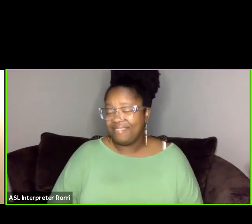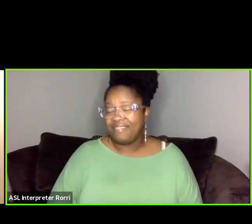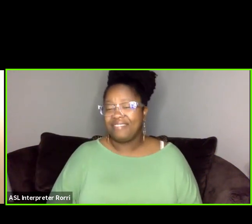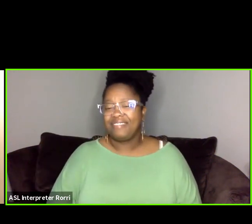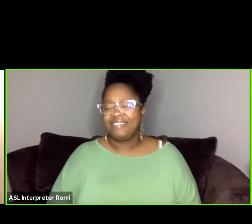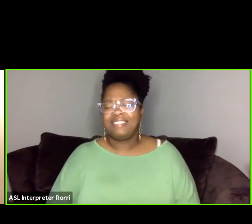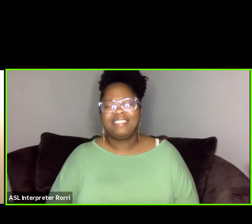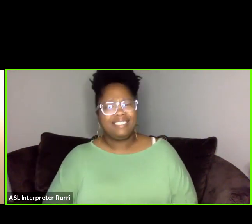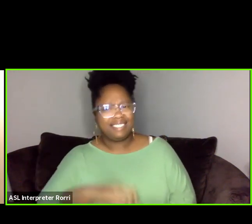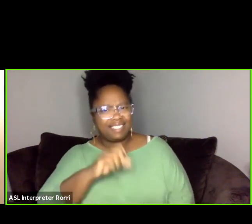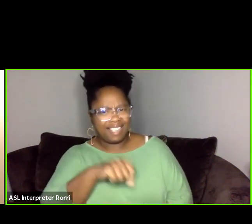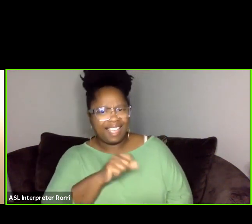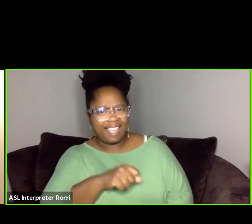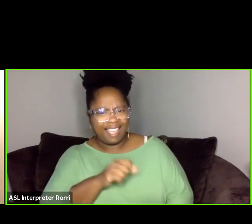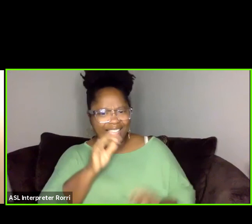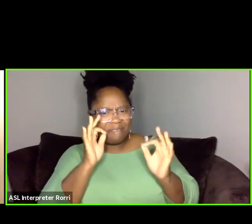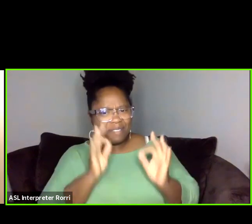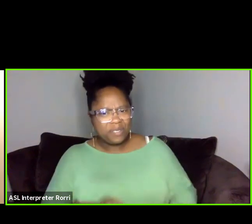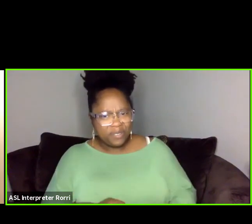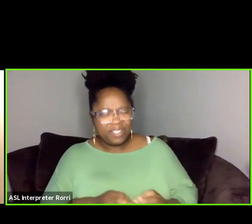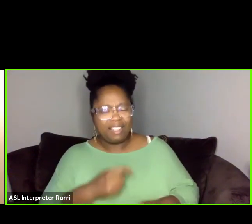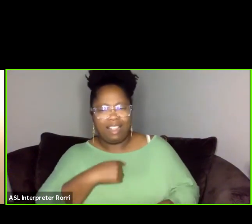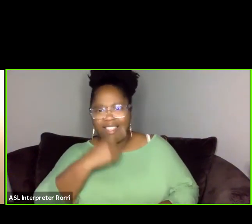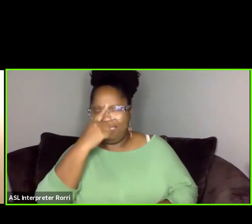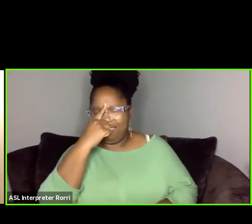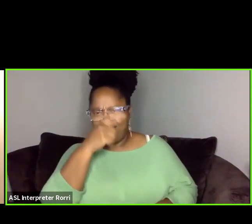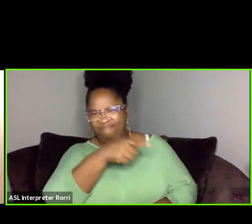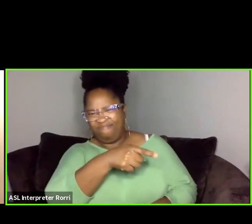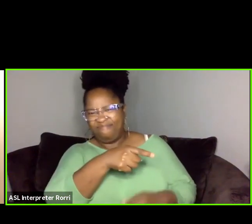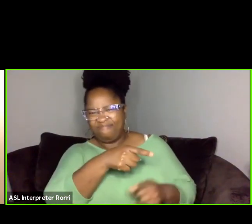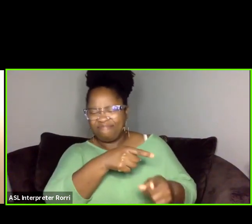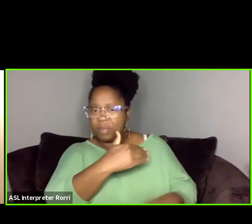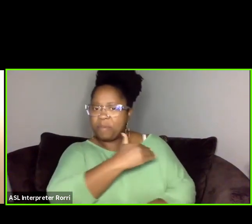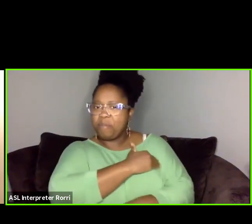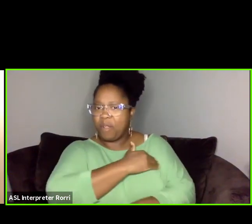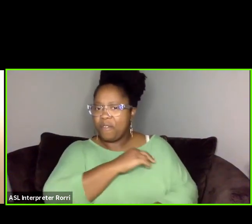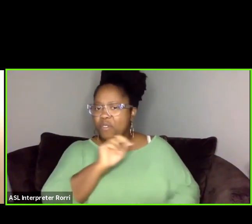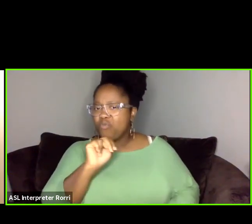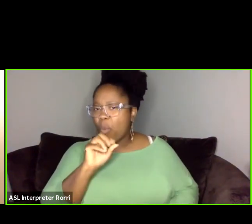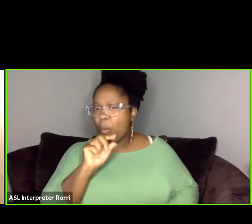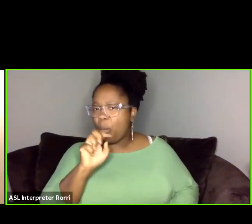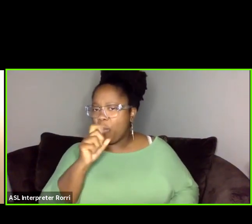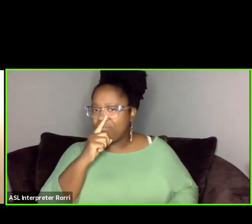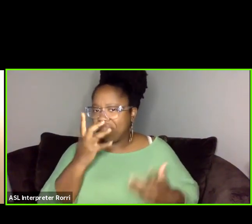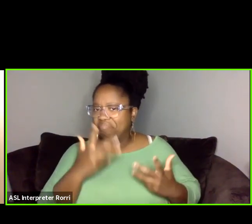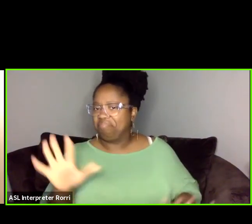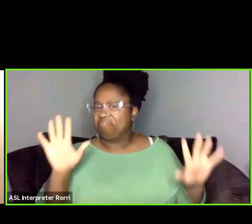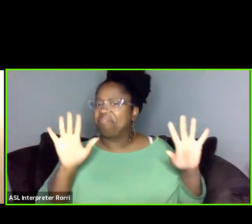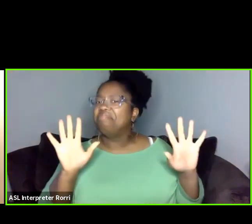Yeah, absolutely. And I think that's such a powerful note to end on, such a wonderful way for us to leave with the thought